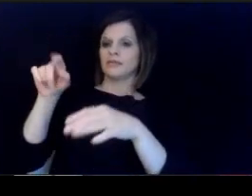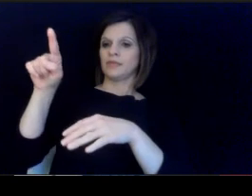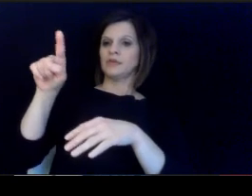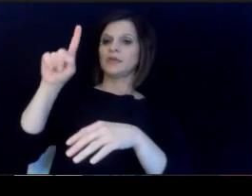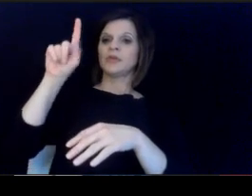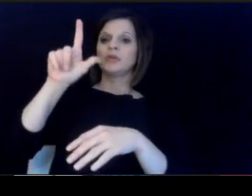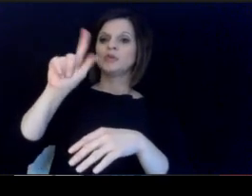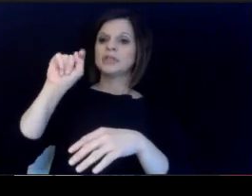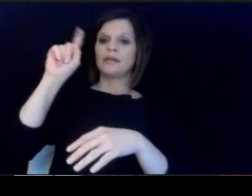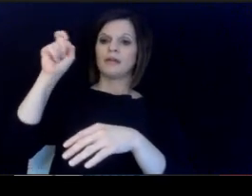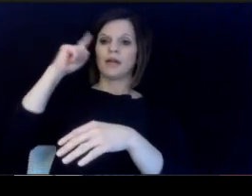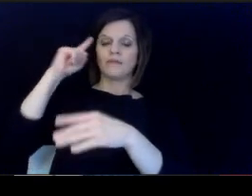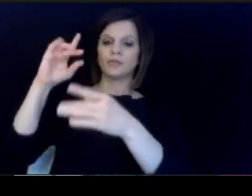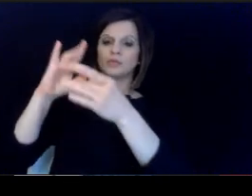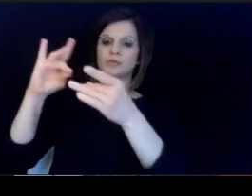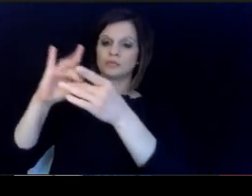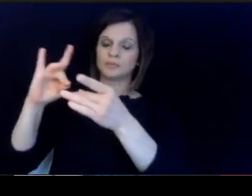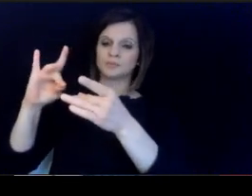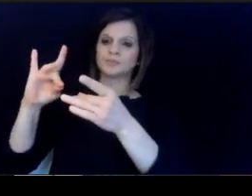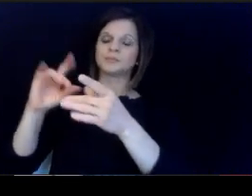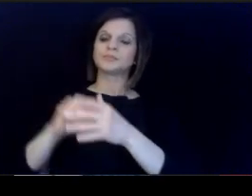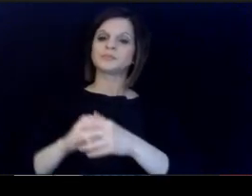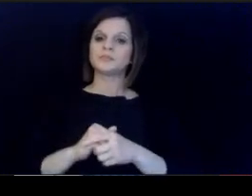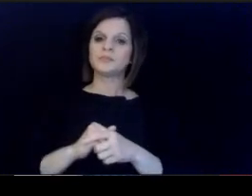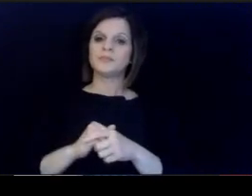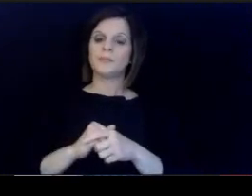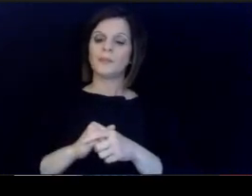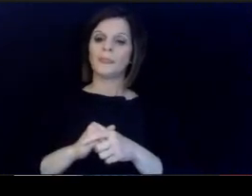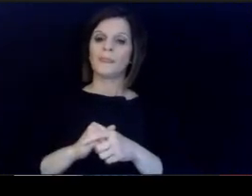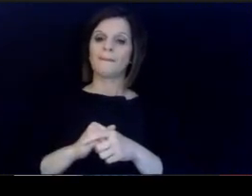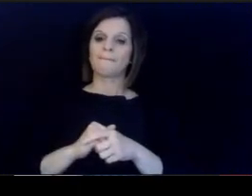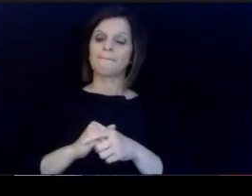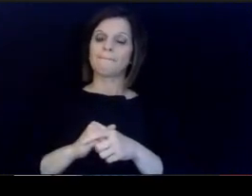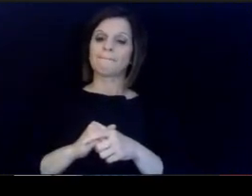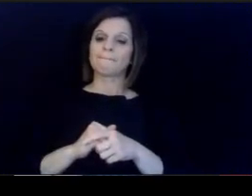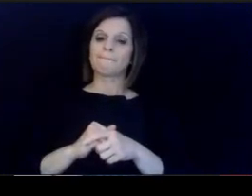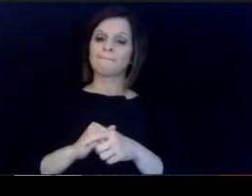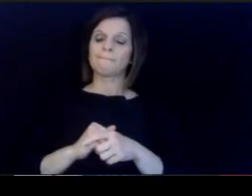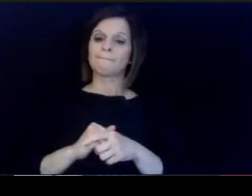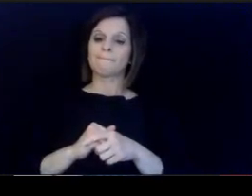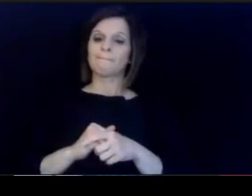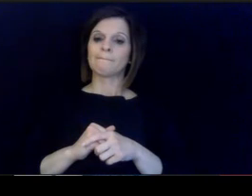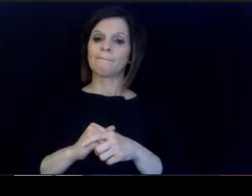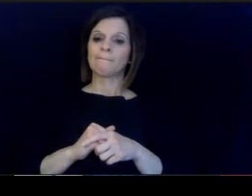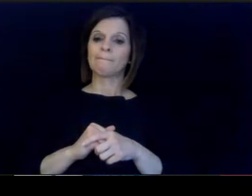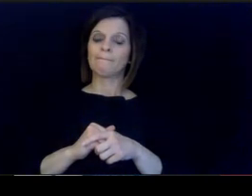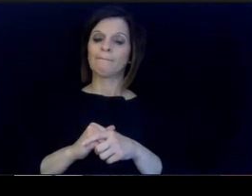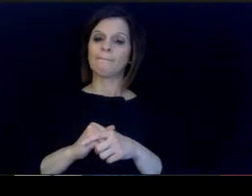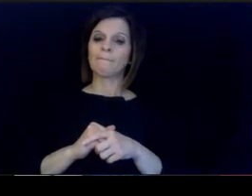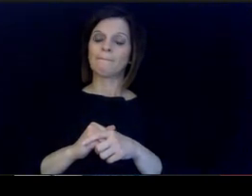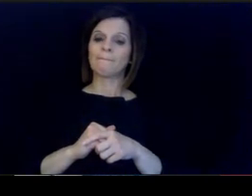made regarding voice as an aspect. of Or's. I looking.